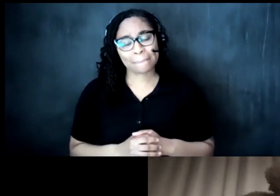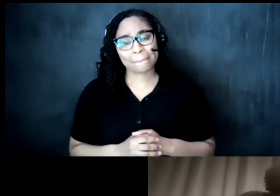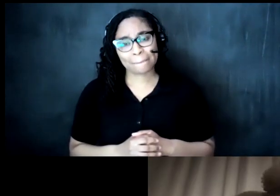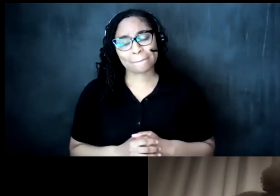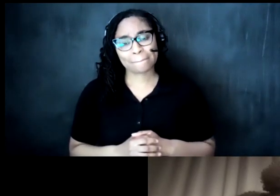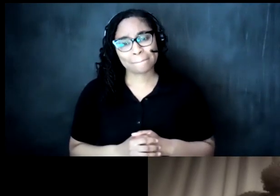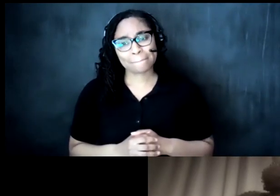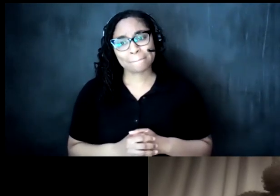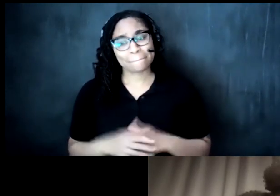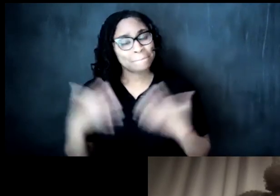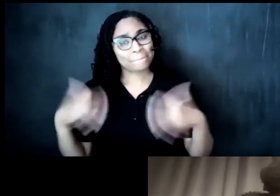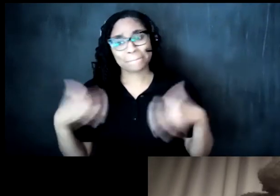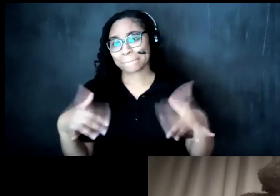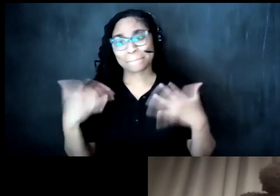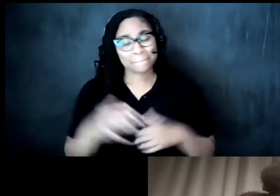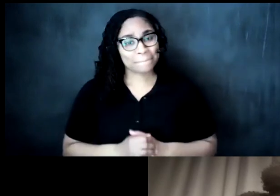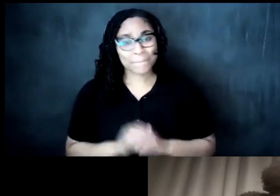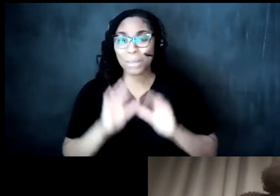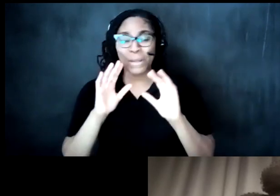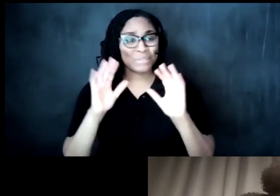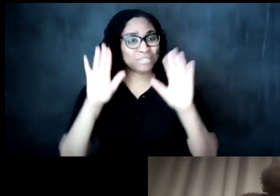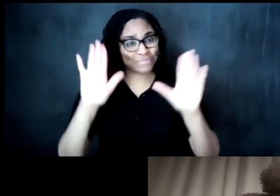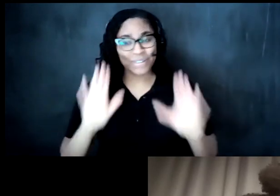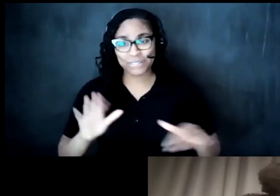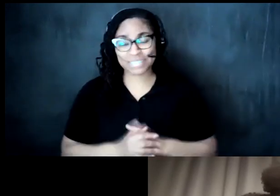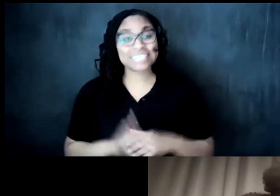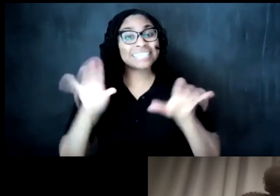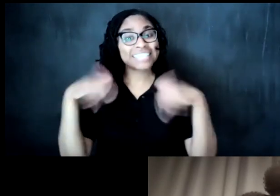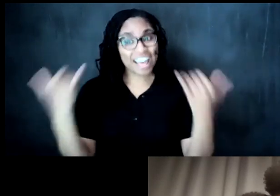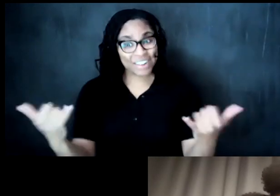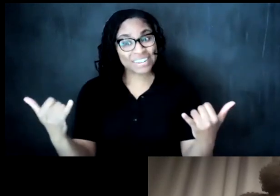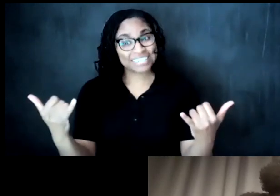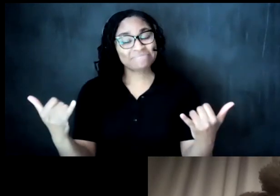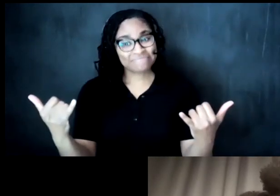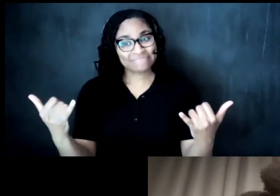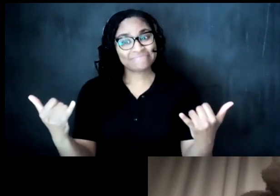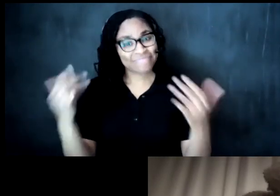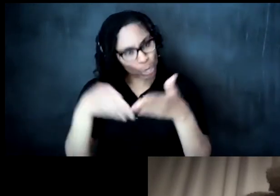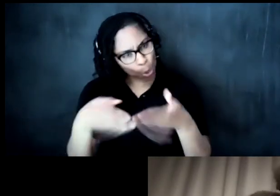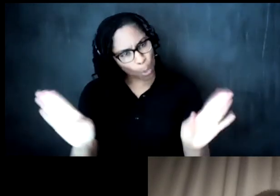yeah that was absolutely wonderful um so now we can go ahead and just open it up to q a